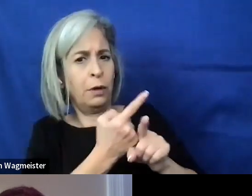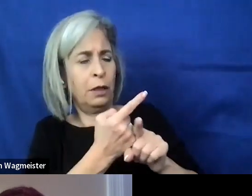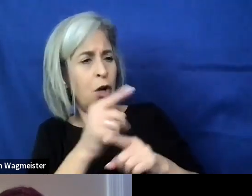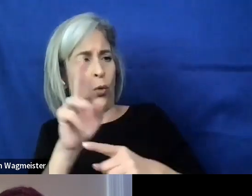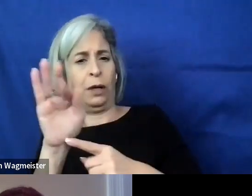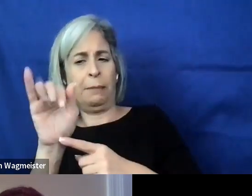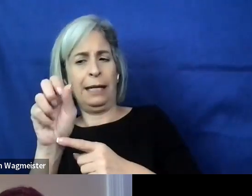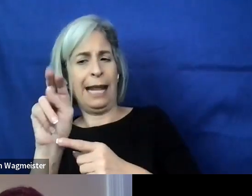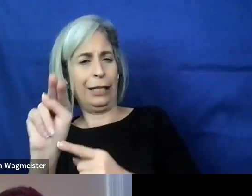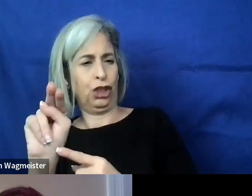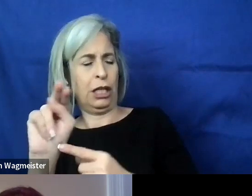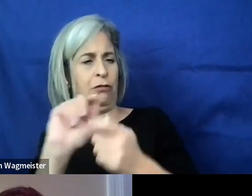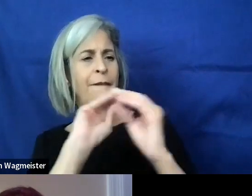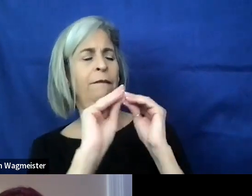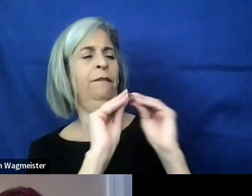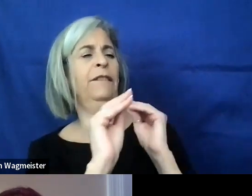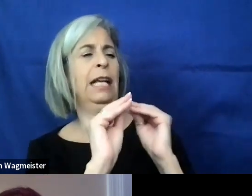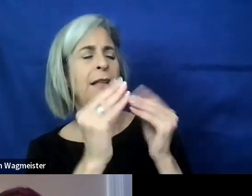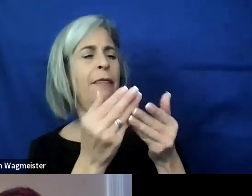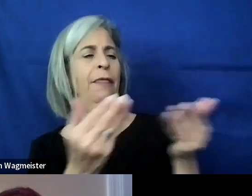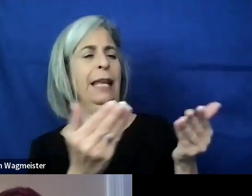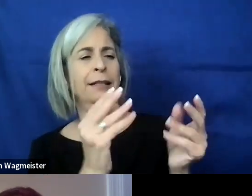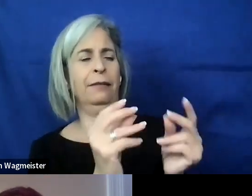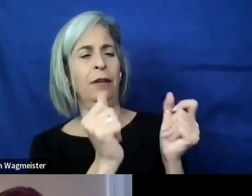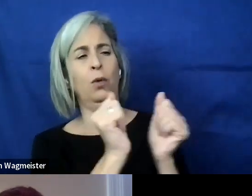to fix those identified accessibility issues.